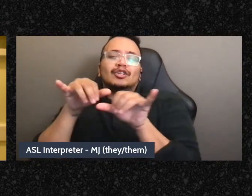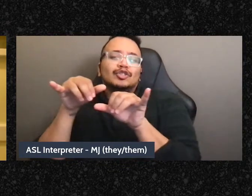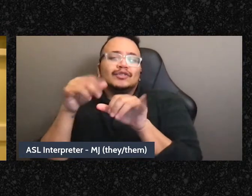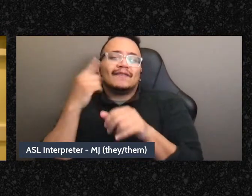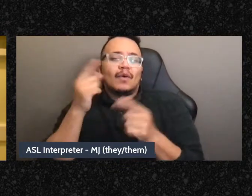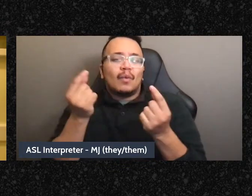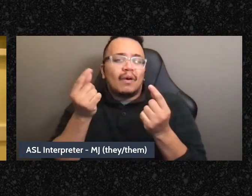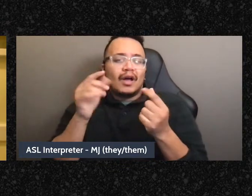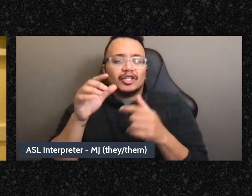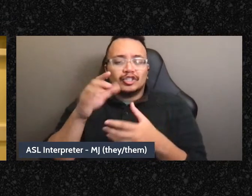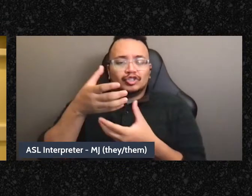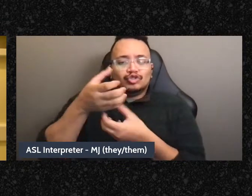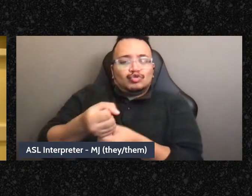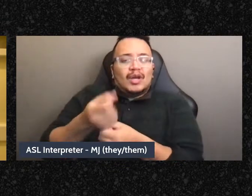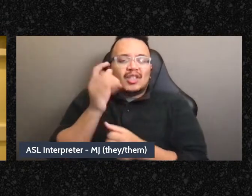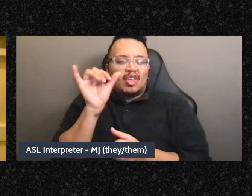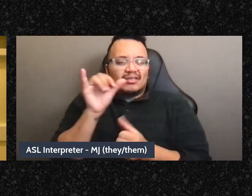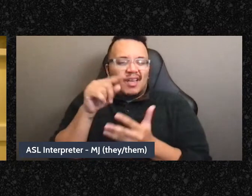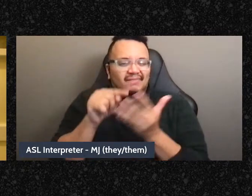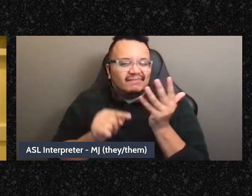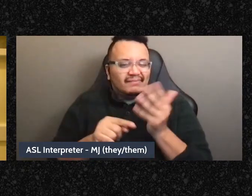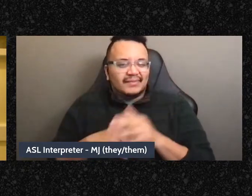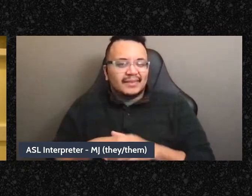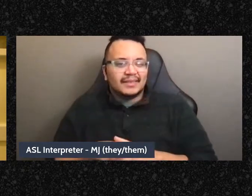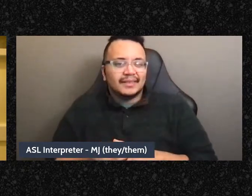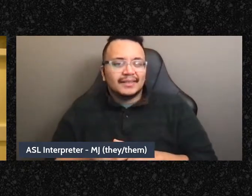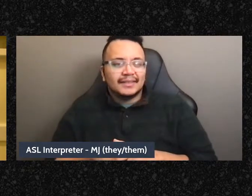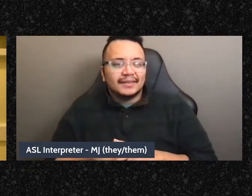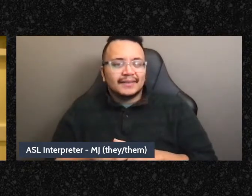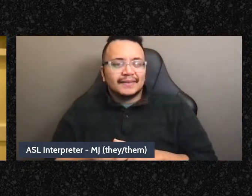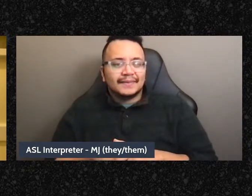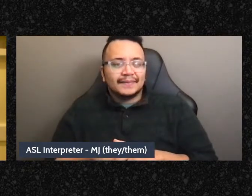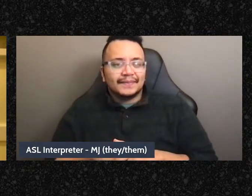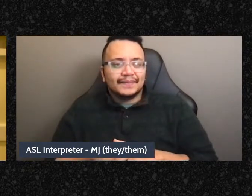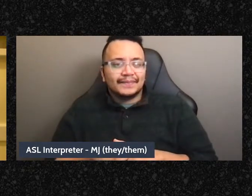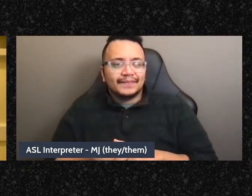I'm very curious about all the things that might mean to you, one of the things that means to me